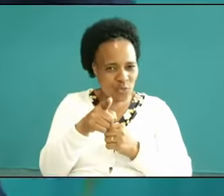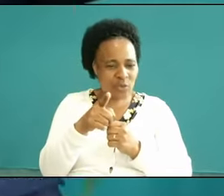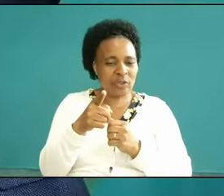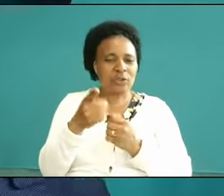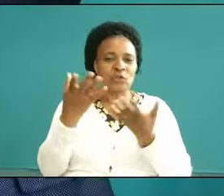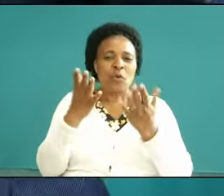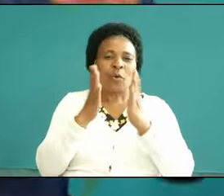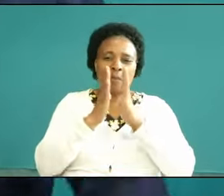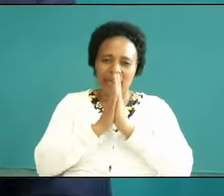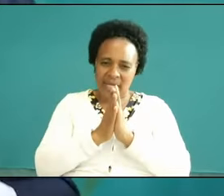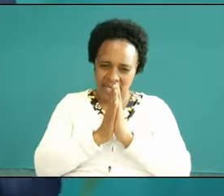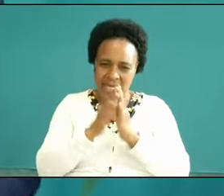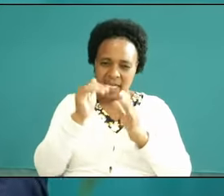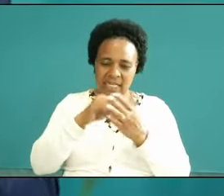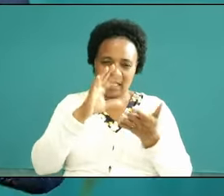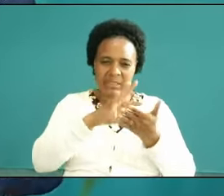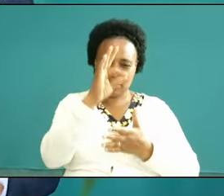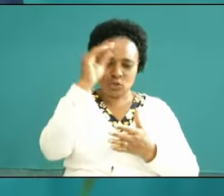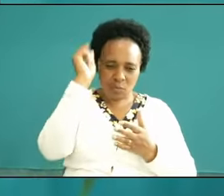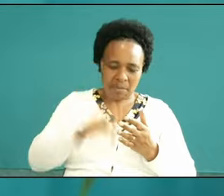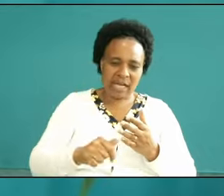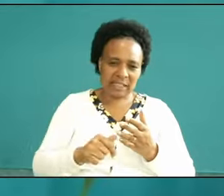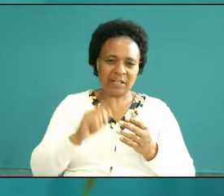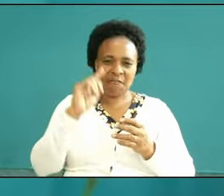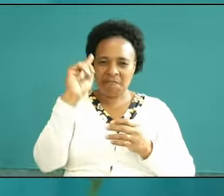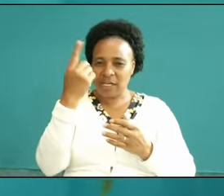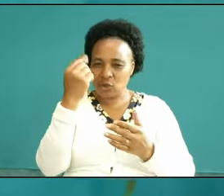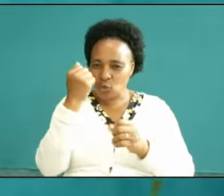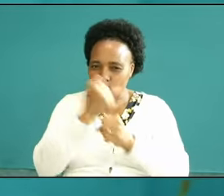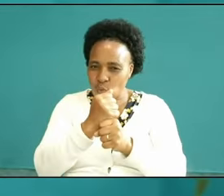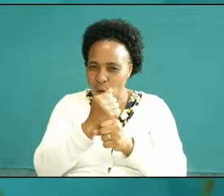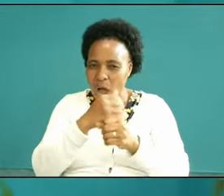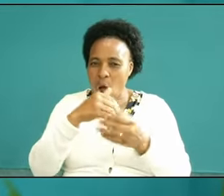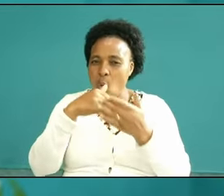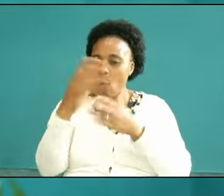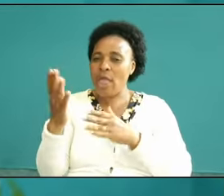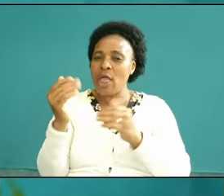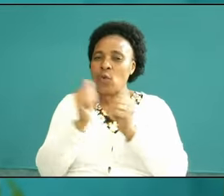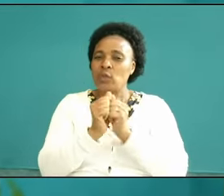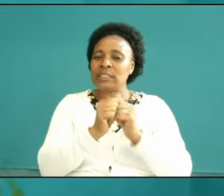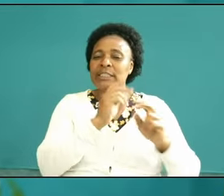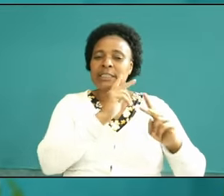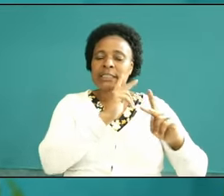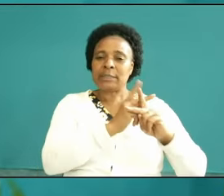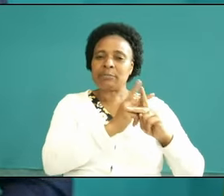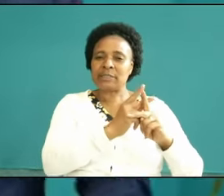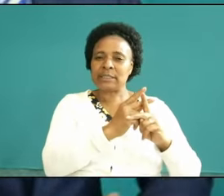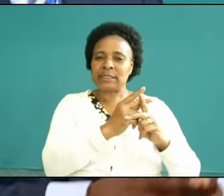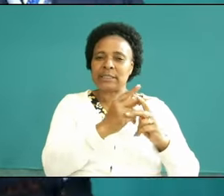in the spirit you must first do away with what keeps the spirit away from your life he talks